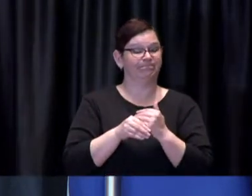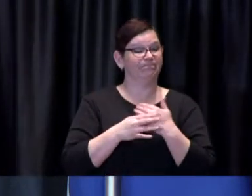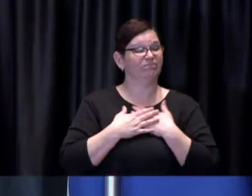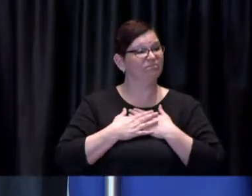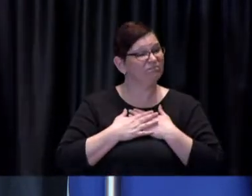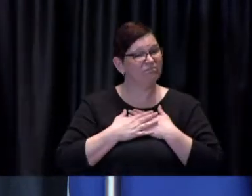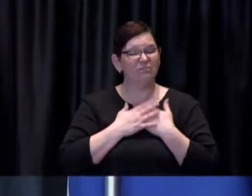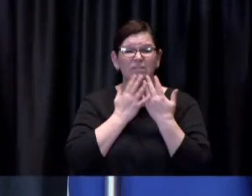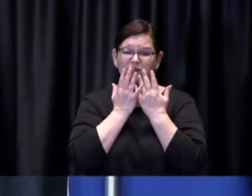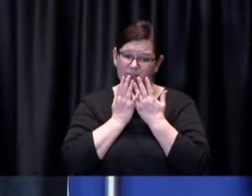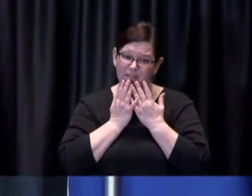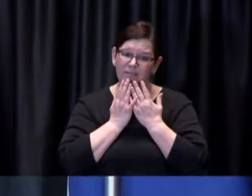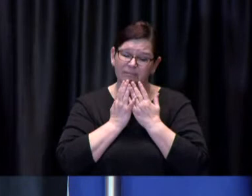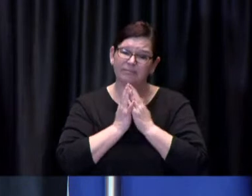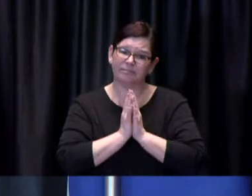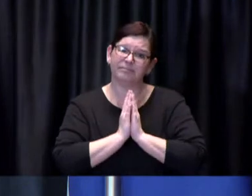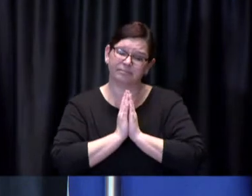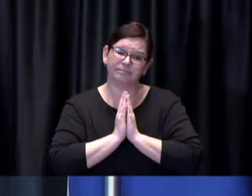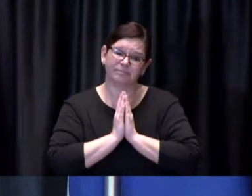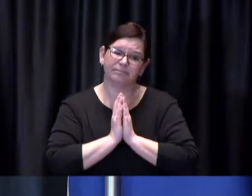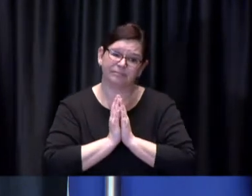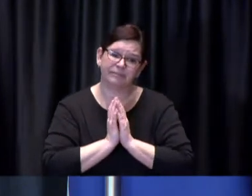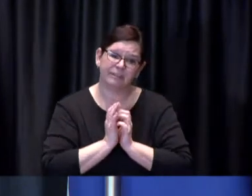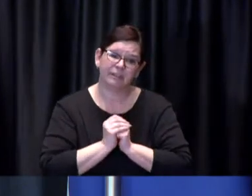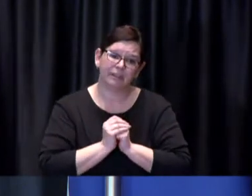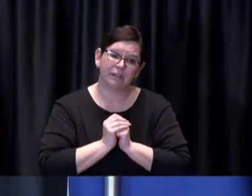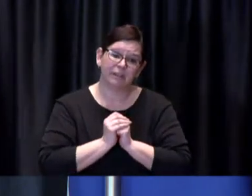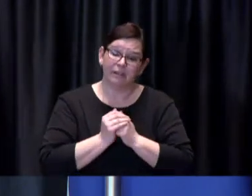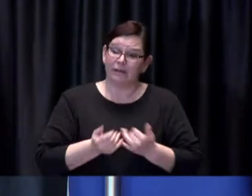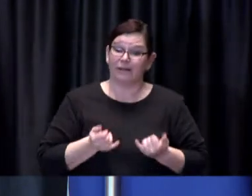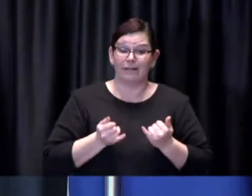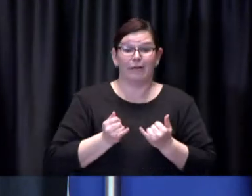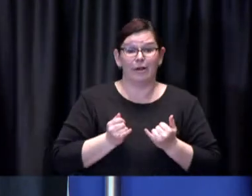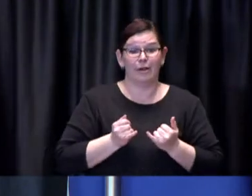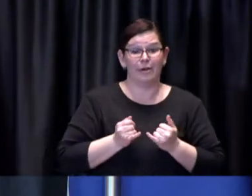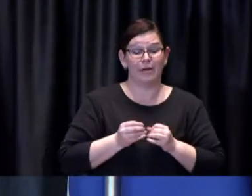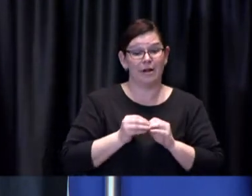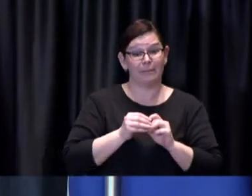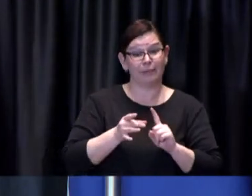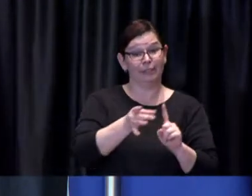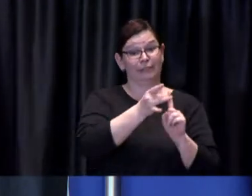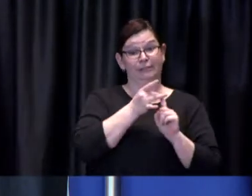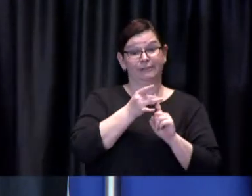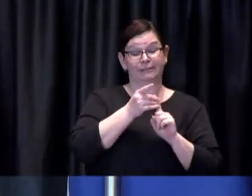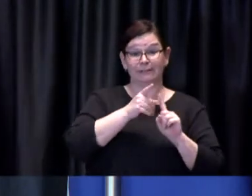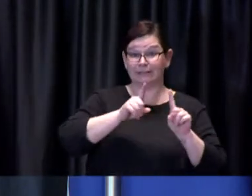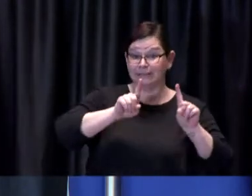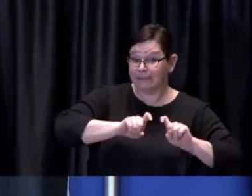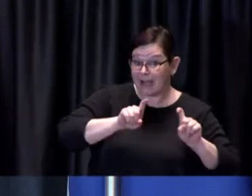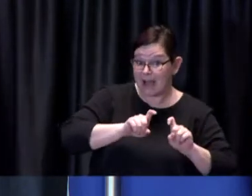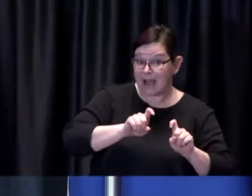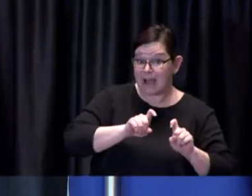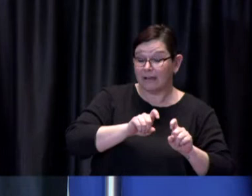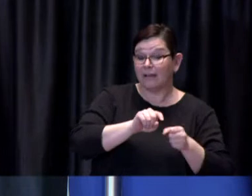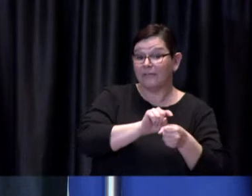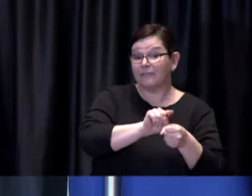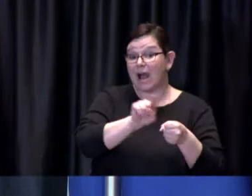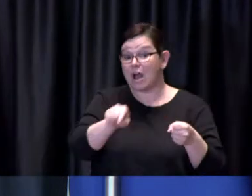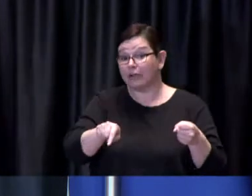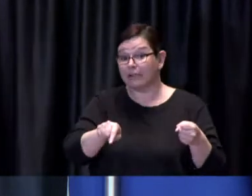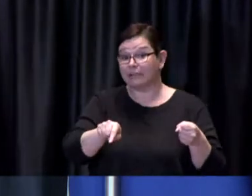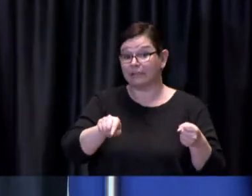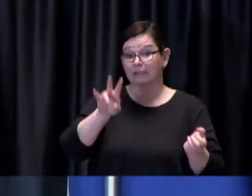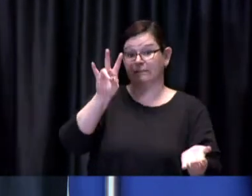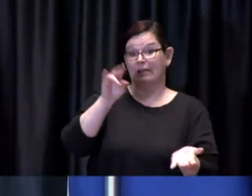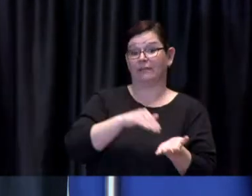The current number of total cases screened positive for variants of concern is 7,752.